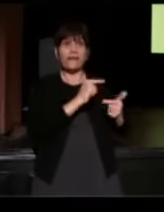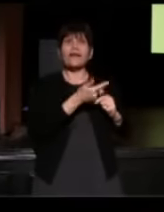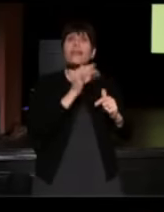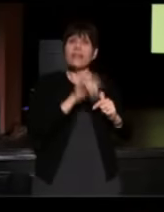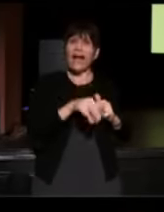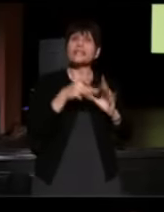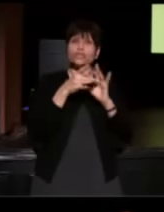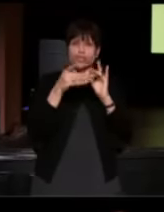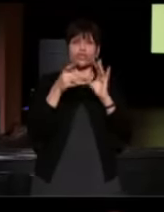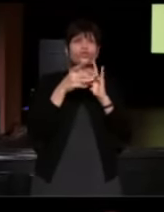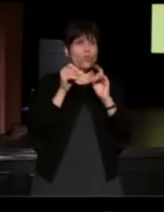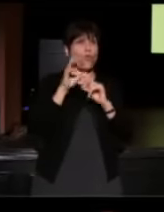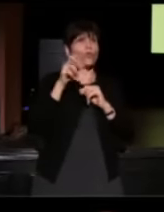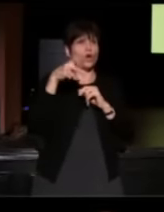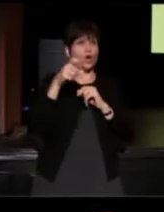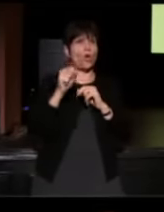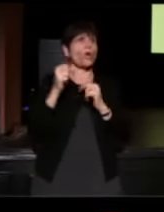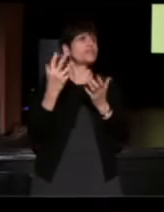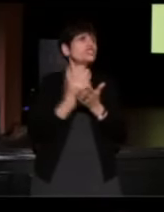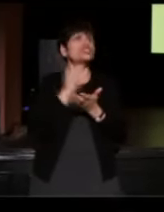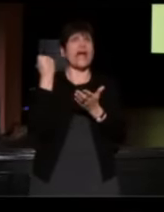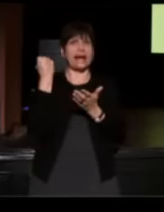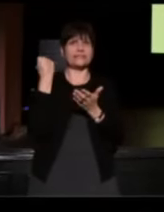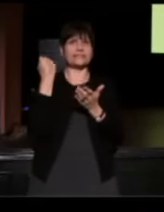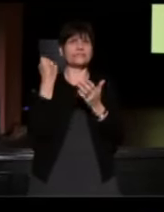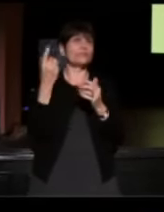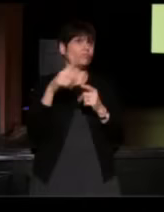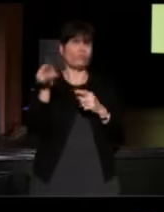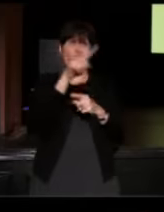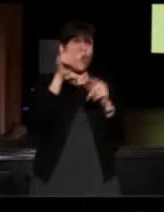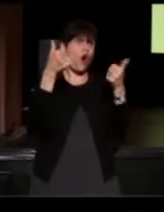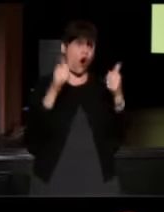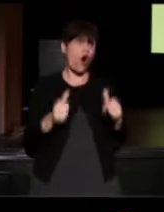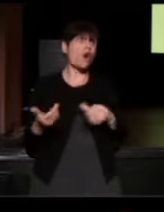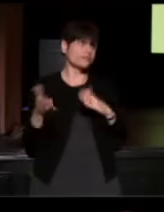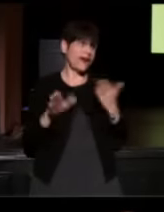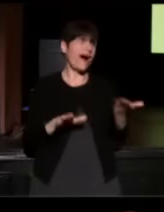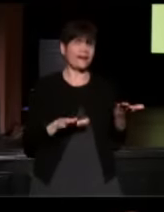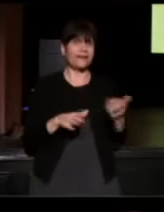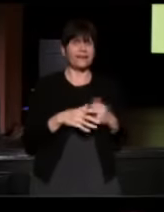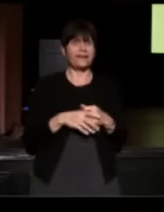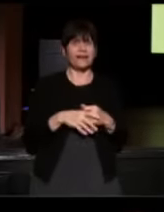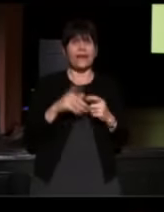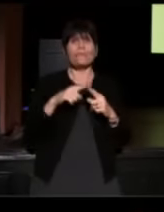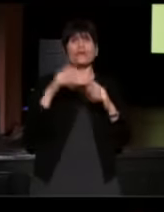it gives you the chance, hopefully when we're all dying, in some respect but hopefully we're not actively dying